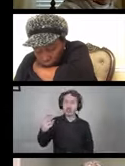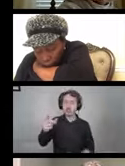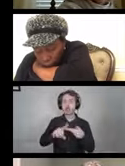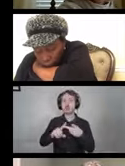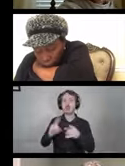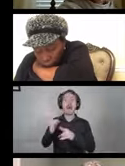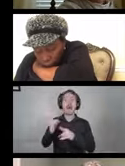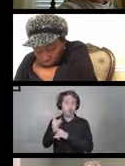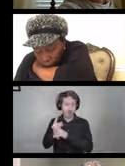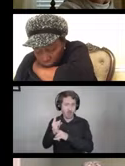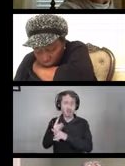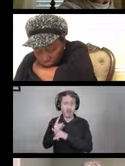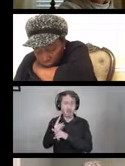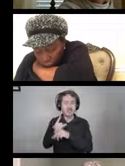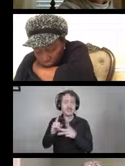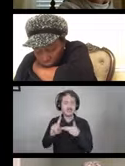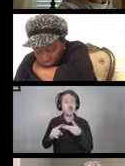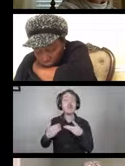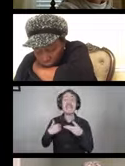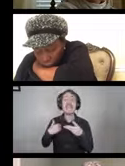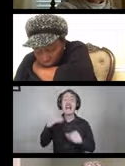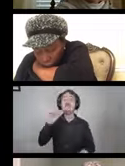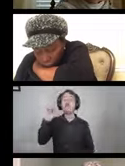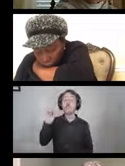We have ratios that you want to use.